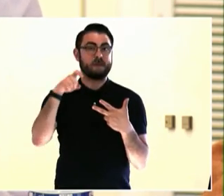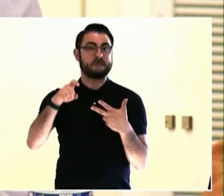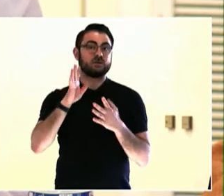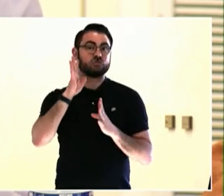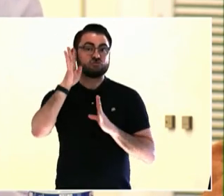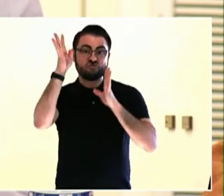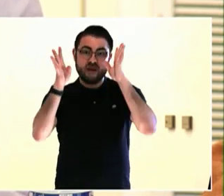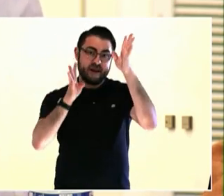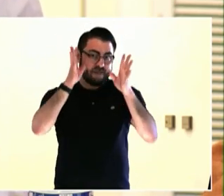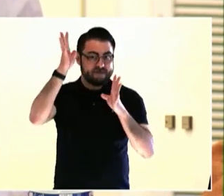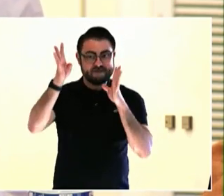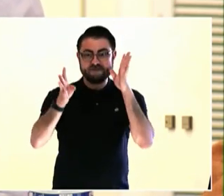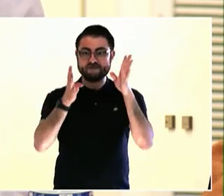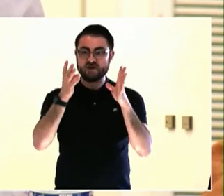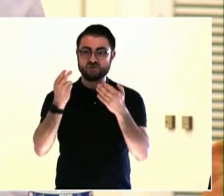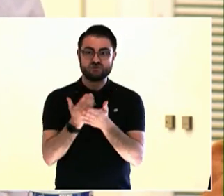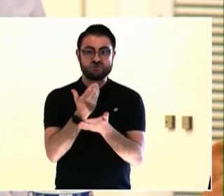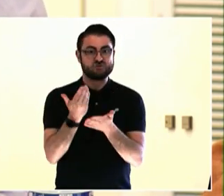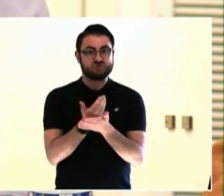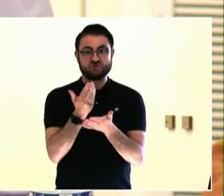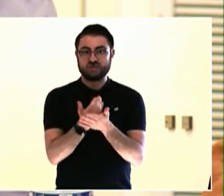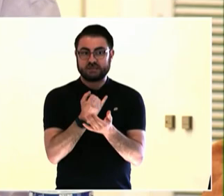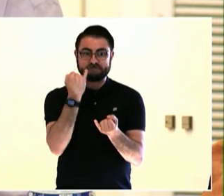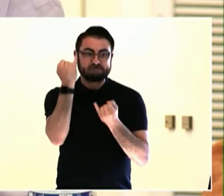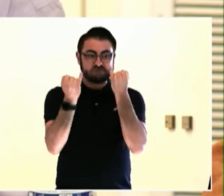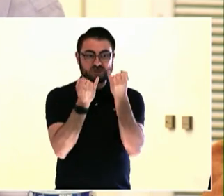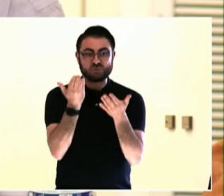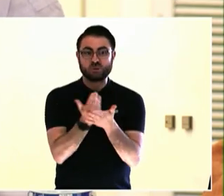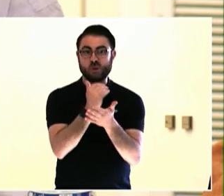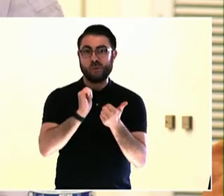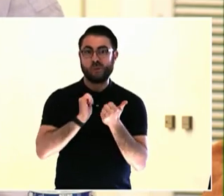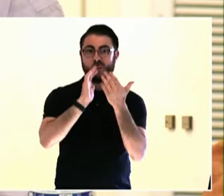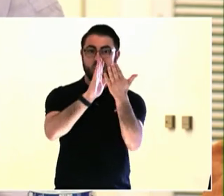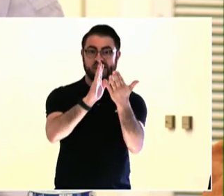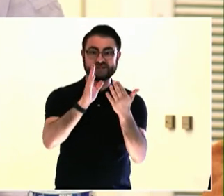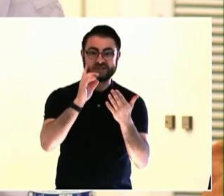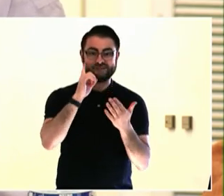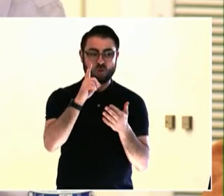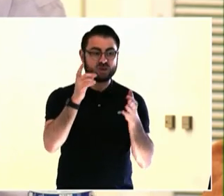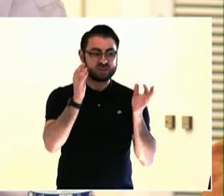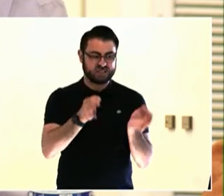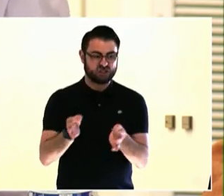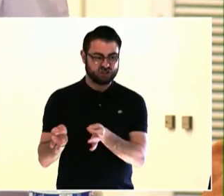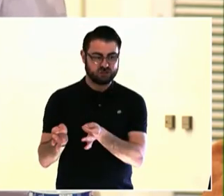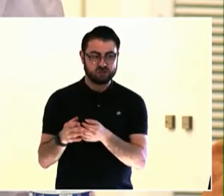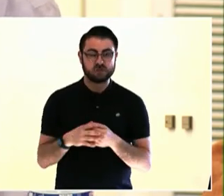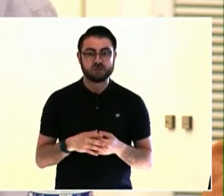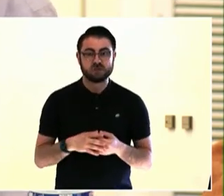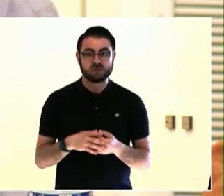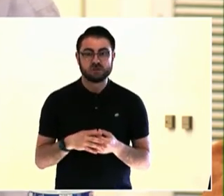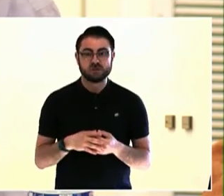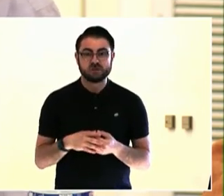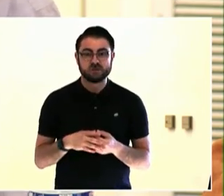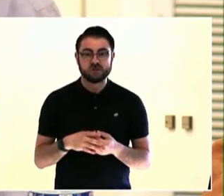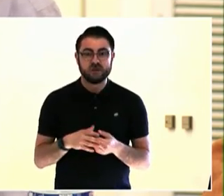care about. I can have a whole different conversation -- we do